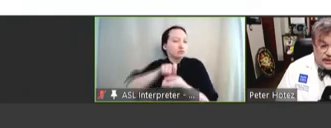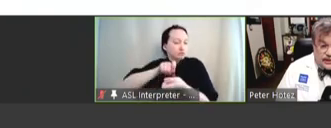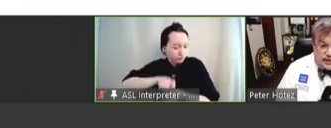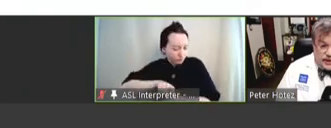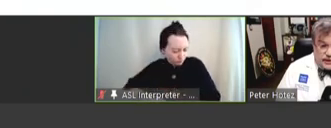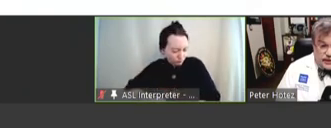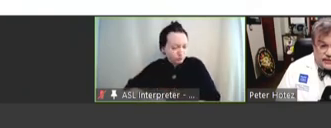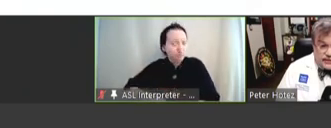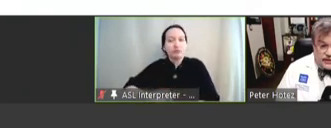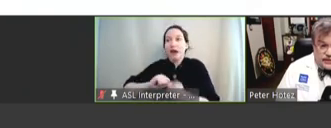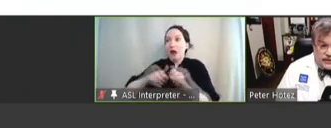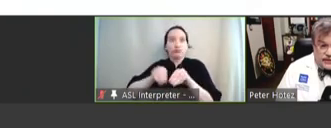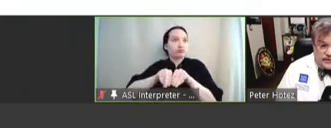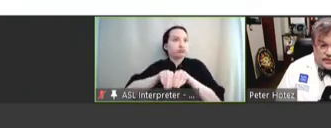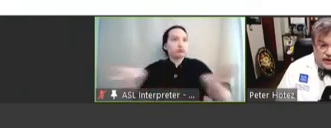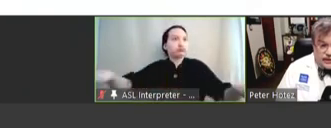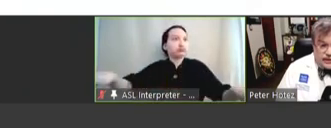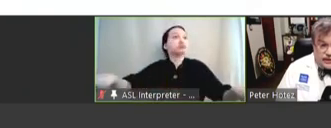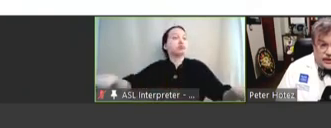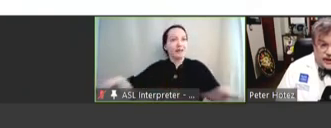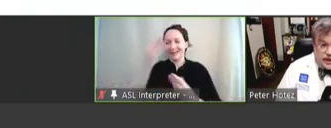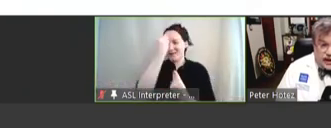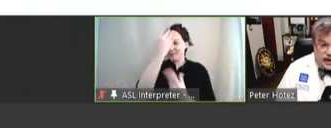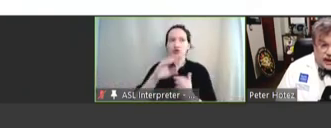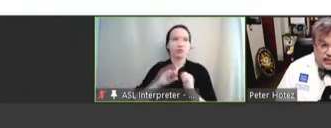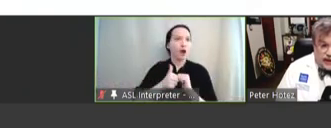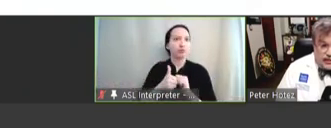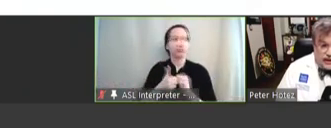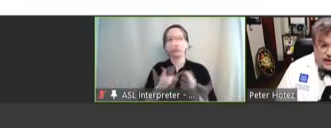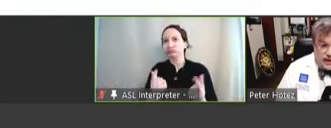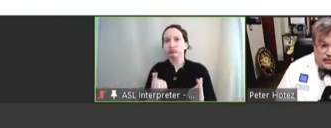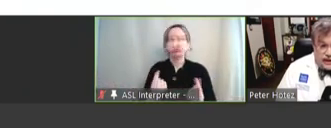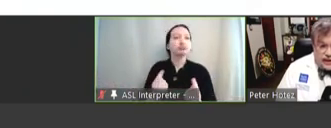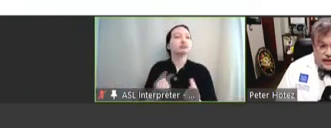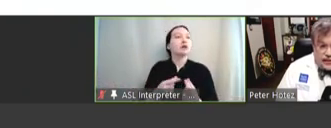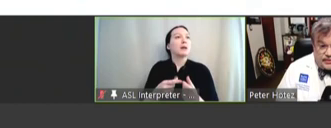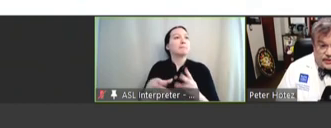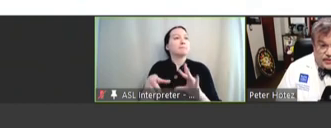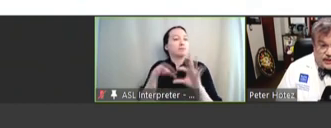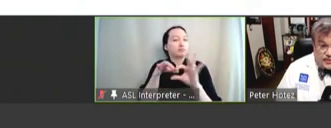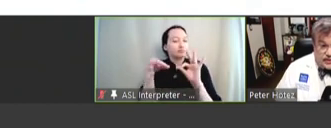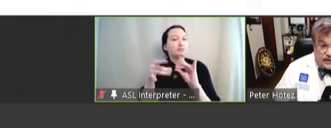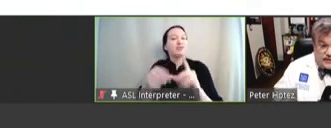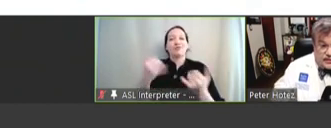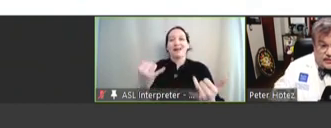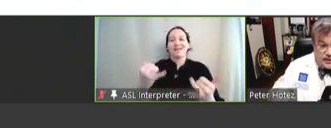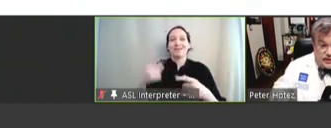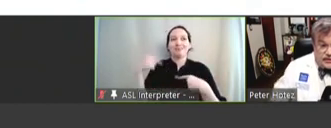dissemination of the information about it. And right now this one has been released for emergency